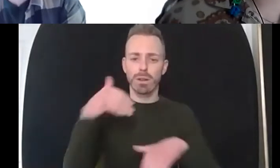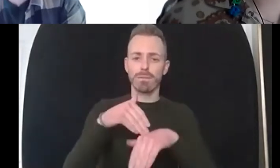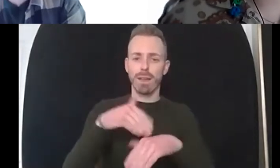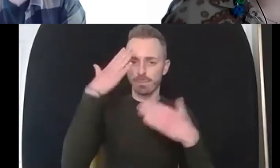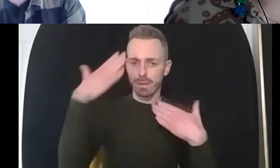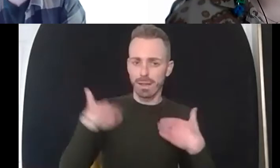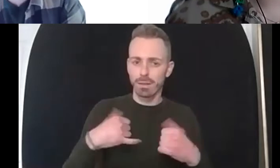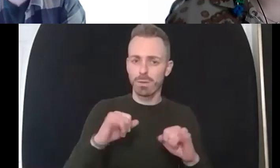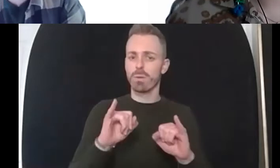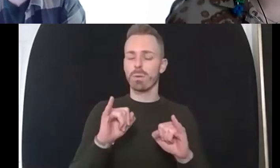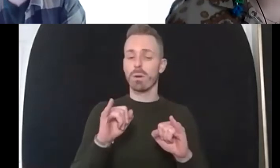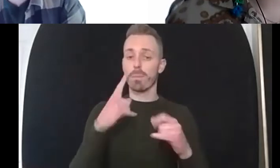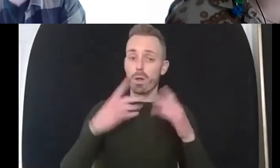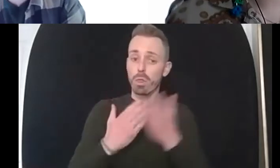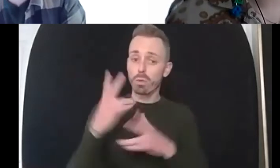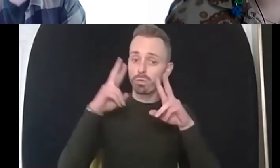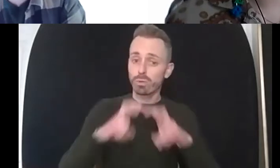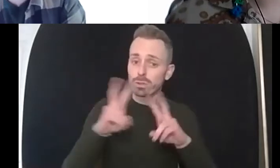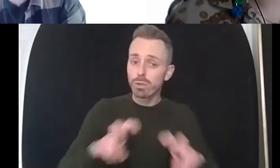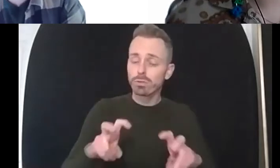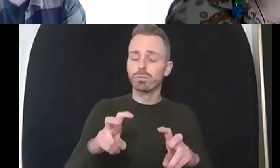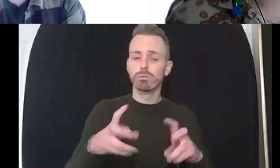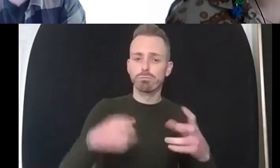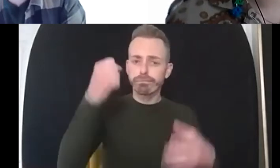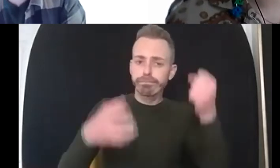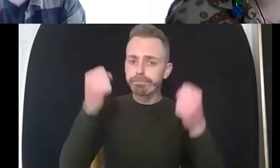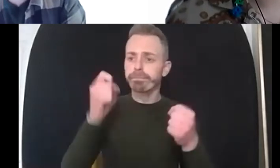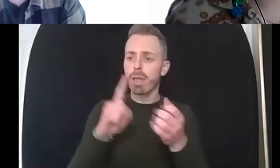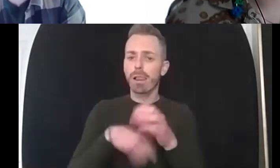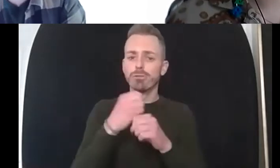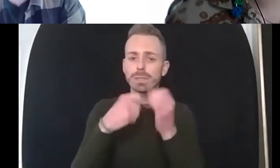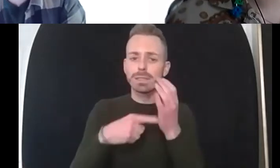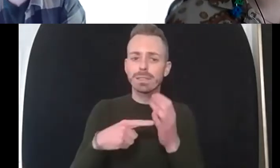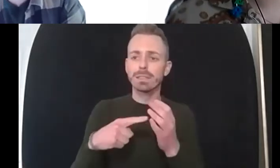research and also research has been by done by other lgbt charities across the country have